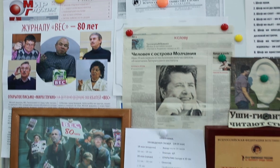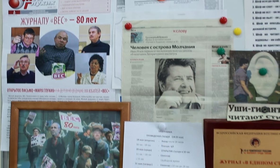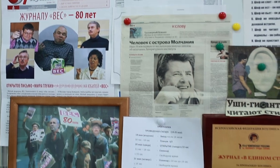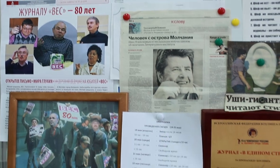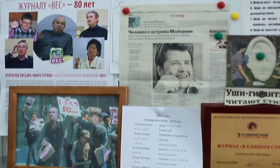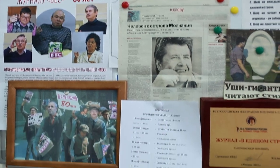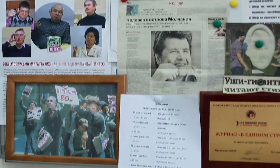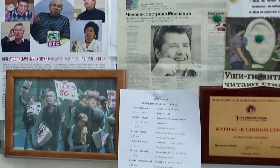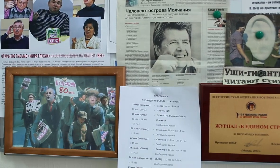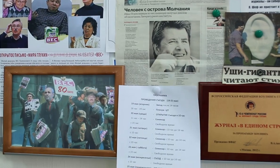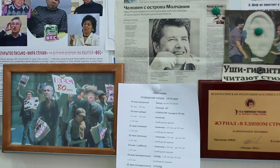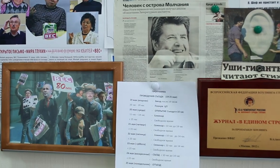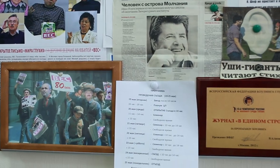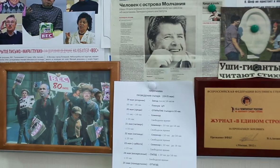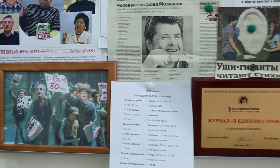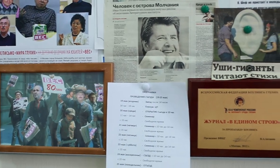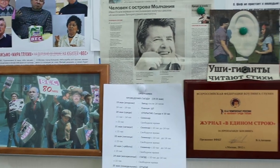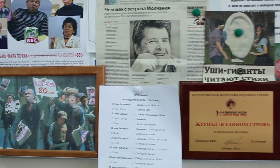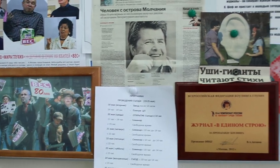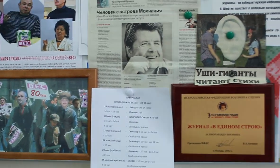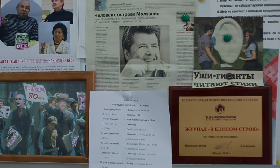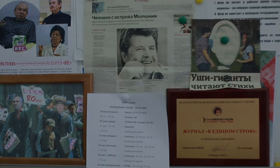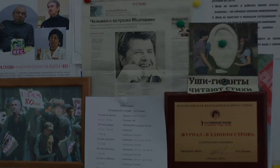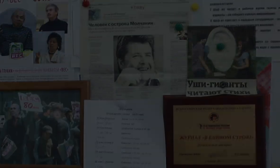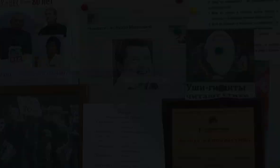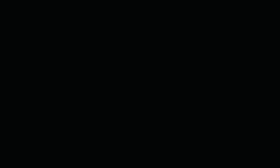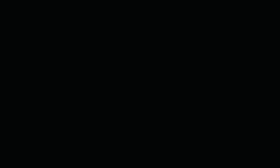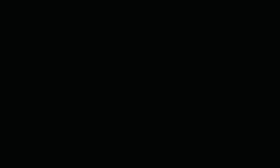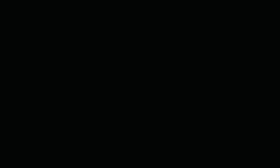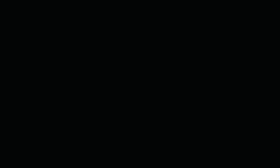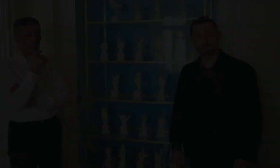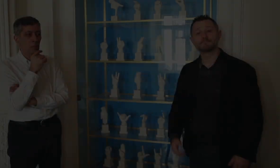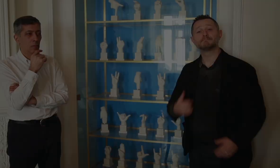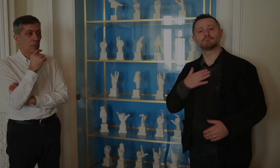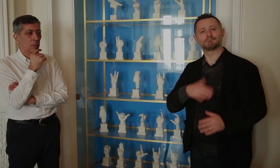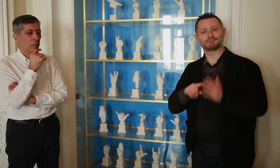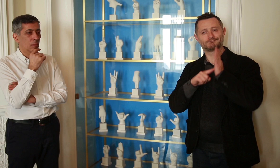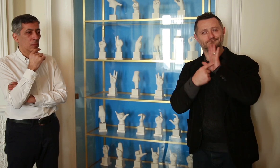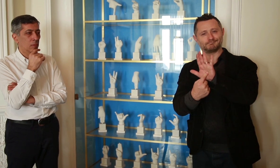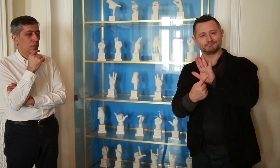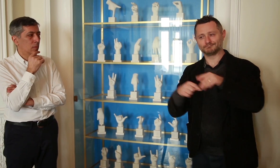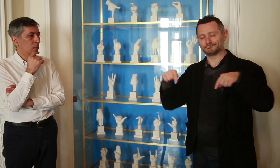met or connected with any other Deaf animators around the world? (Pavel Sakharov)